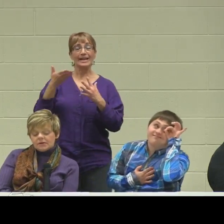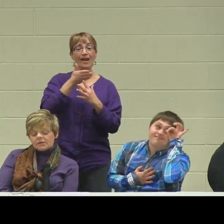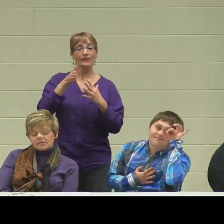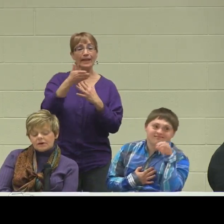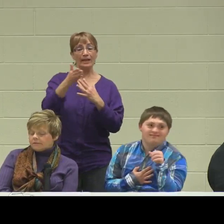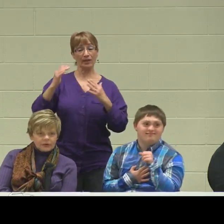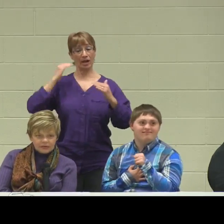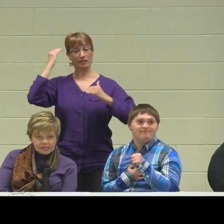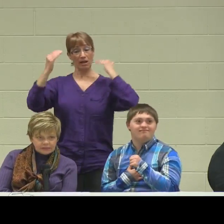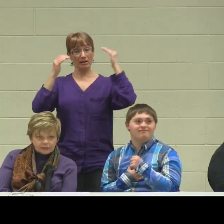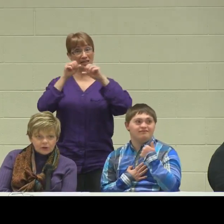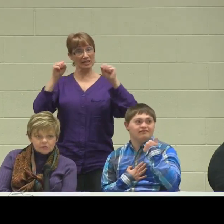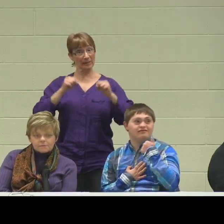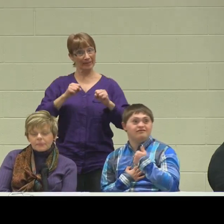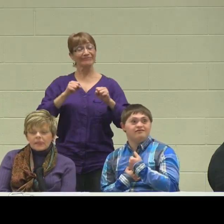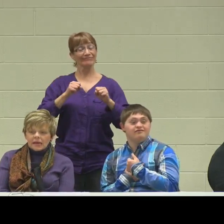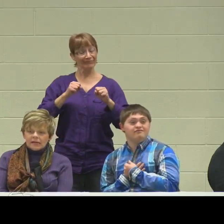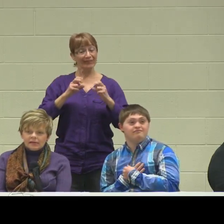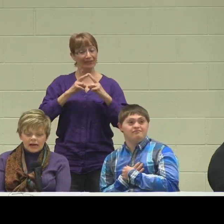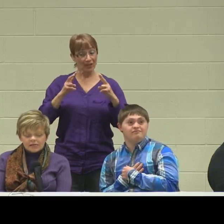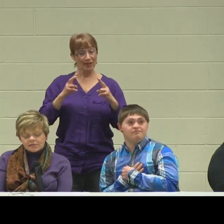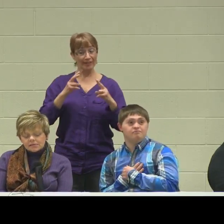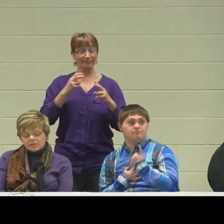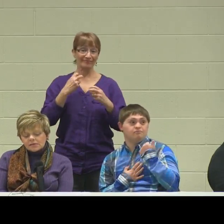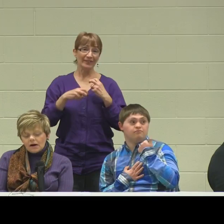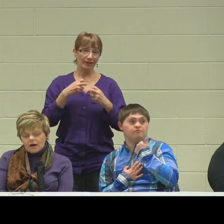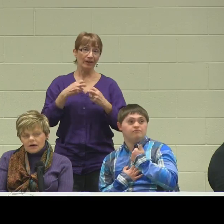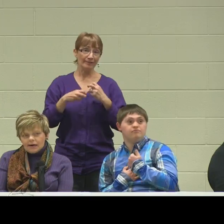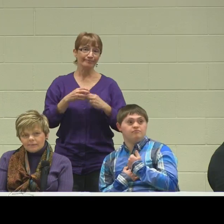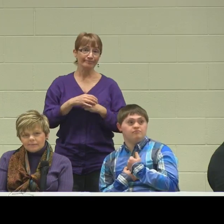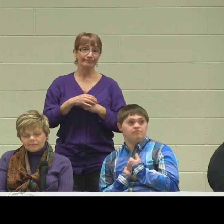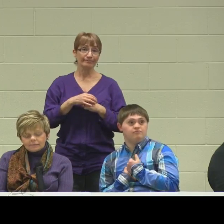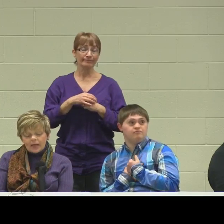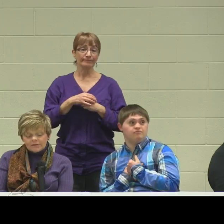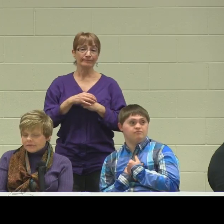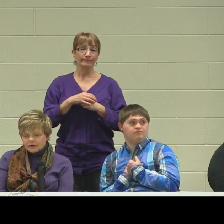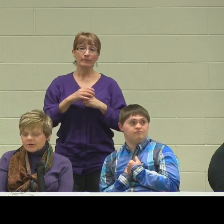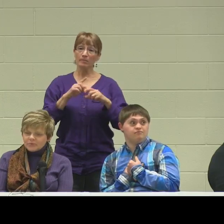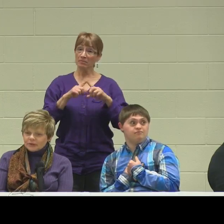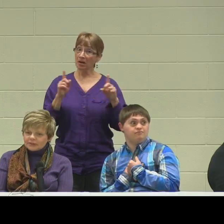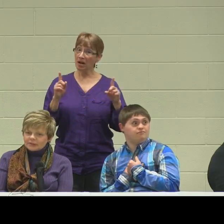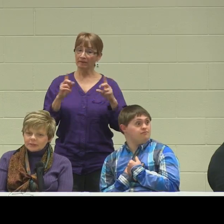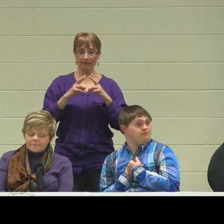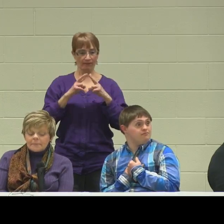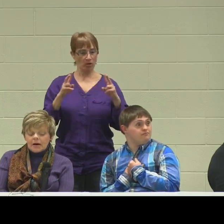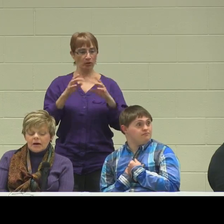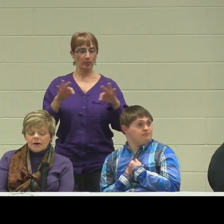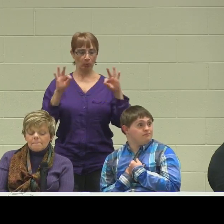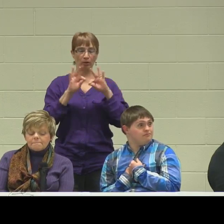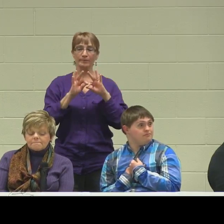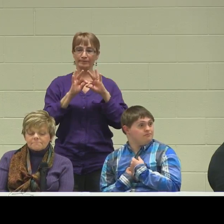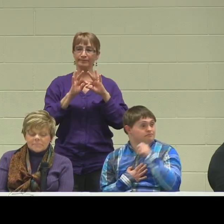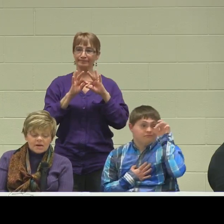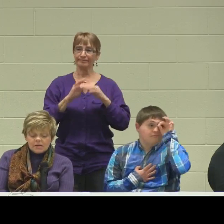is very difficult and yet very important.